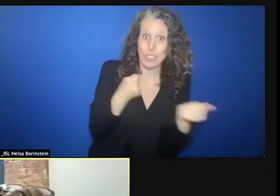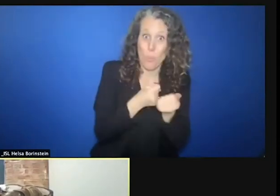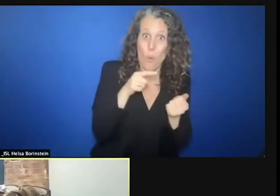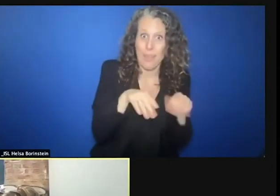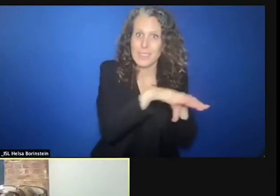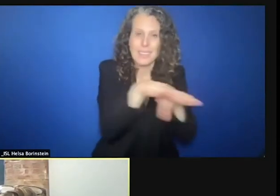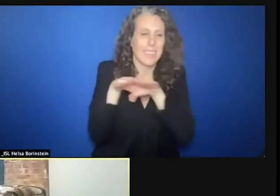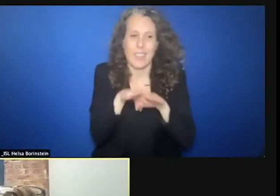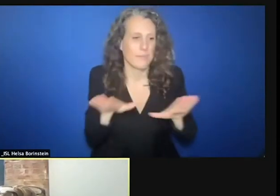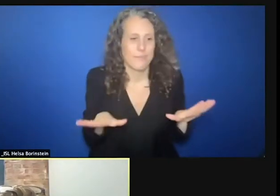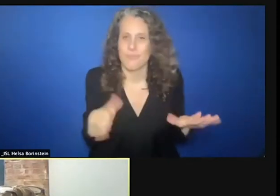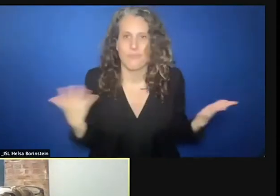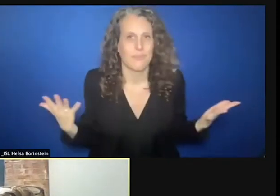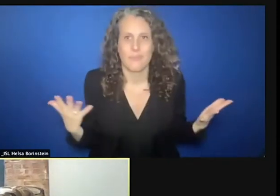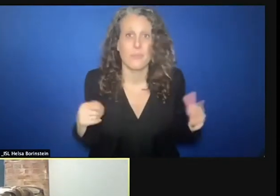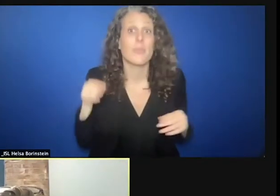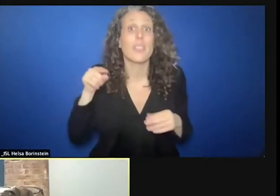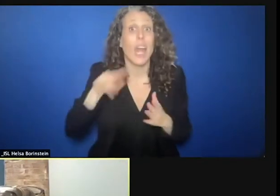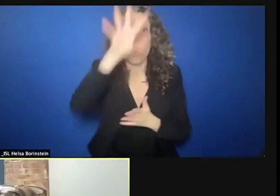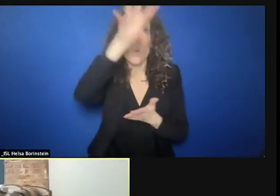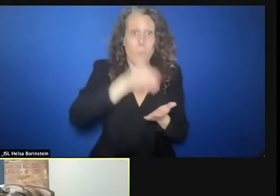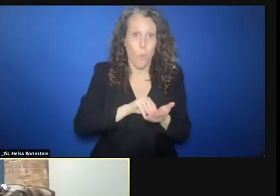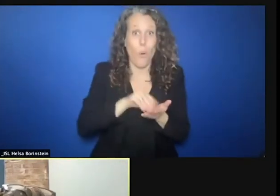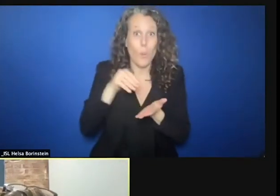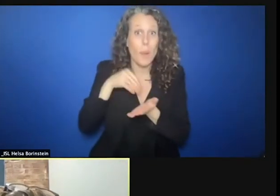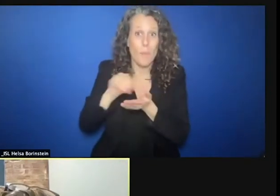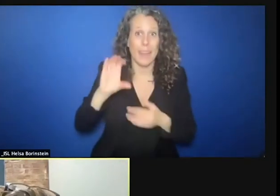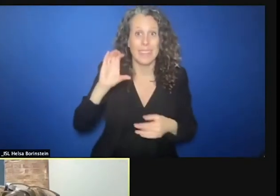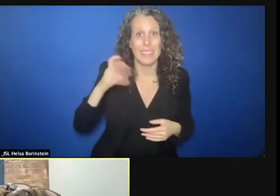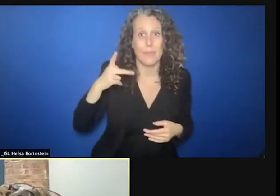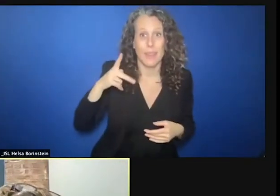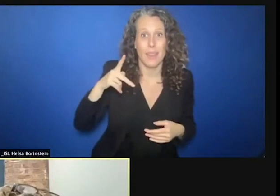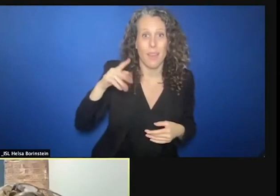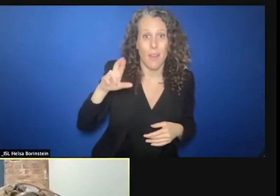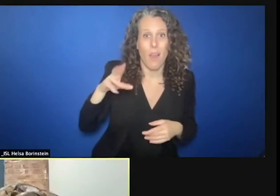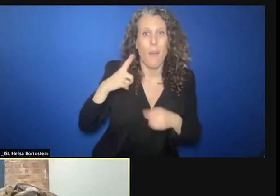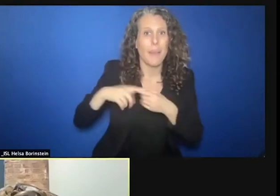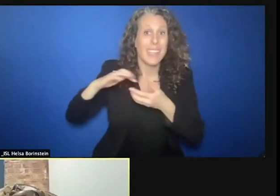unprotected report that we commissioned through the CPAOR and the alliance needs the findings of